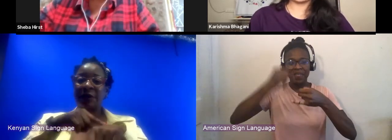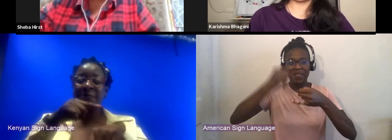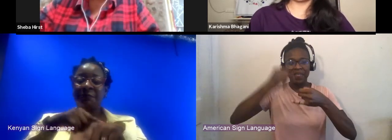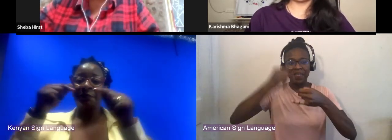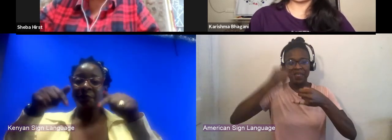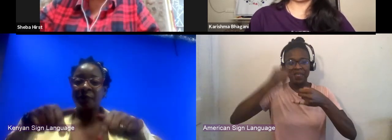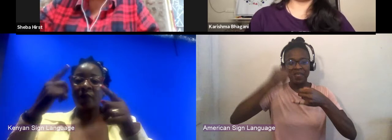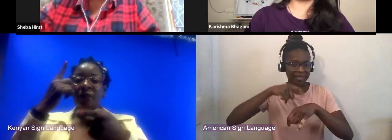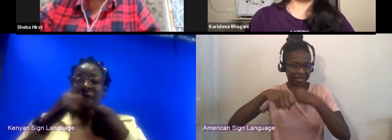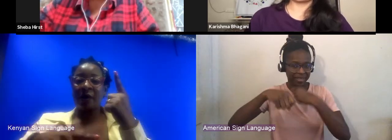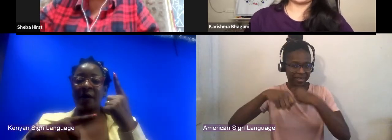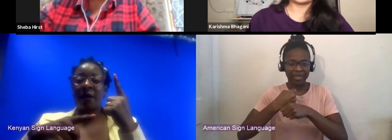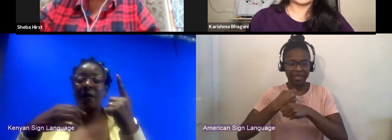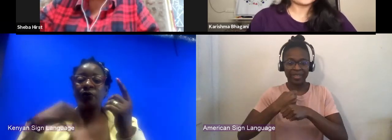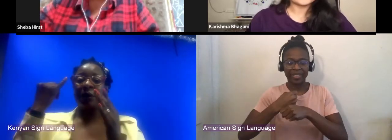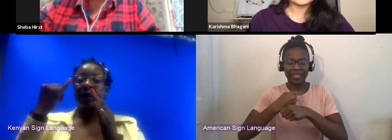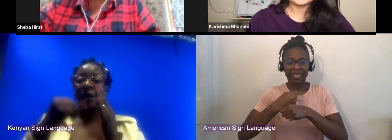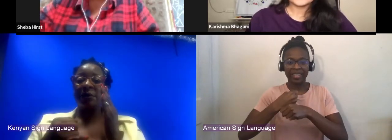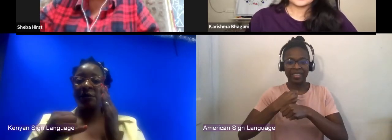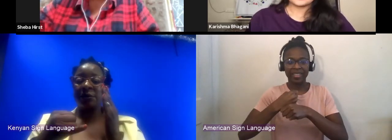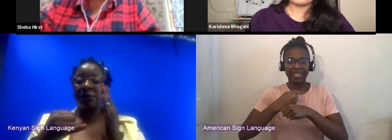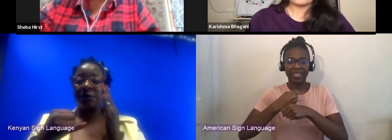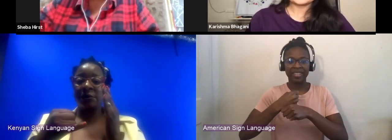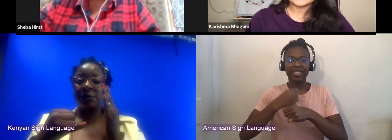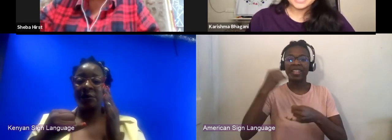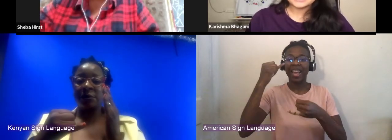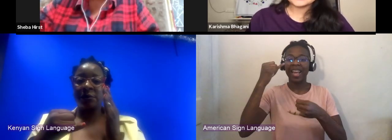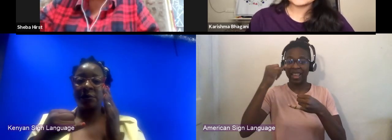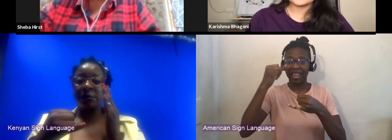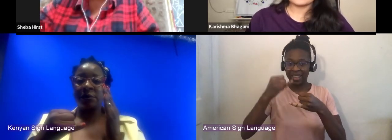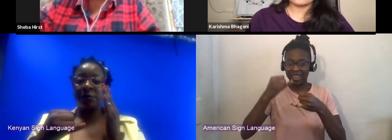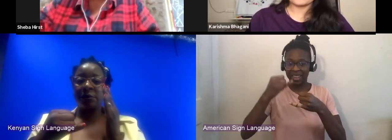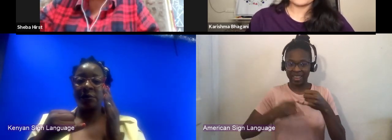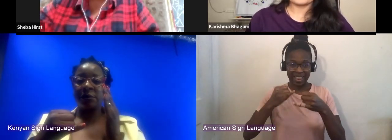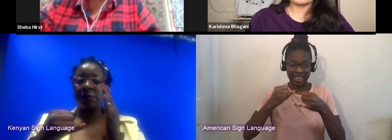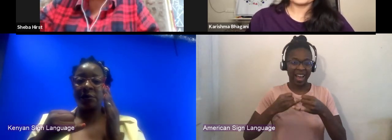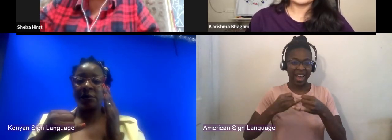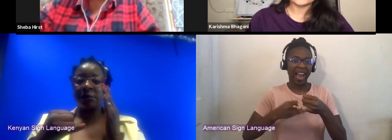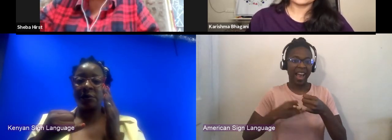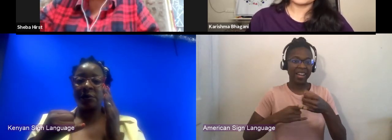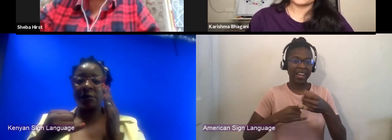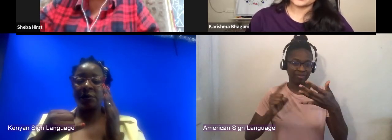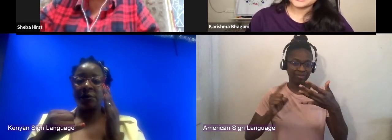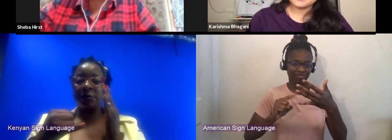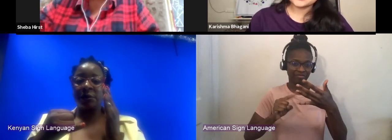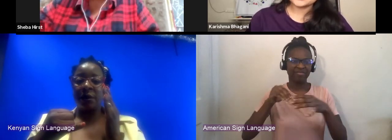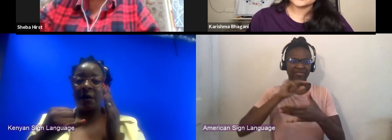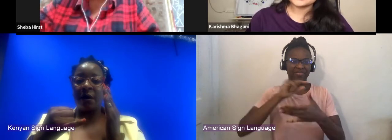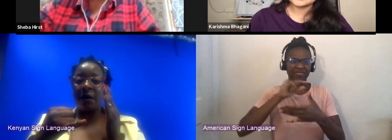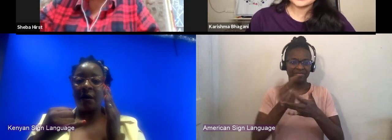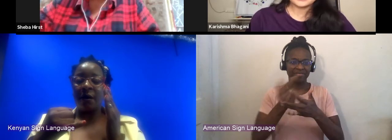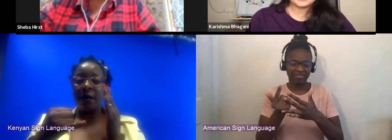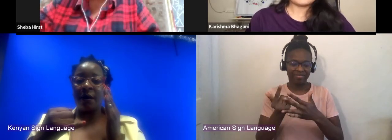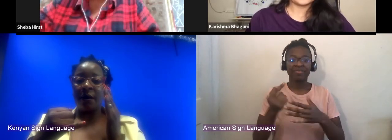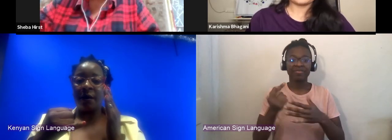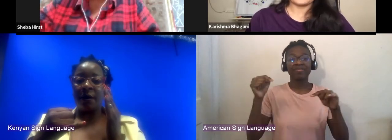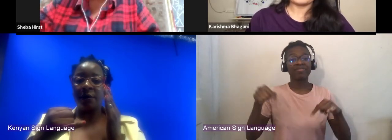of our series, The Stories Women Carry, once again this is one of our special recorded episodes, so we're very